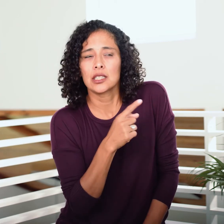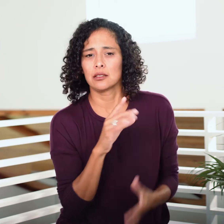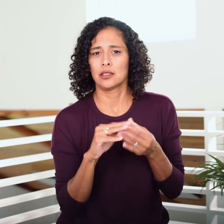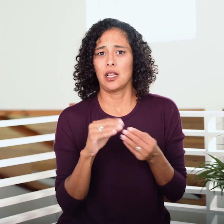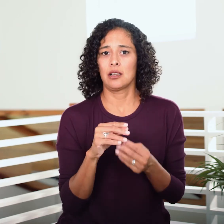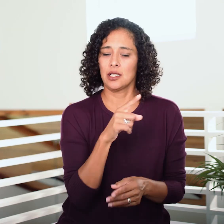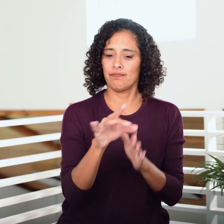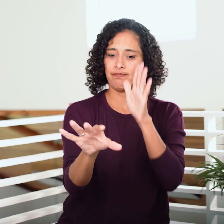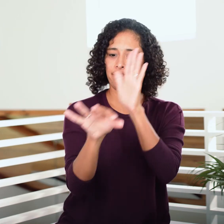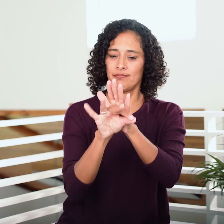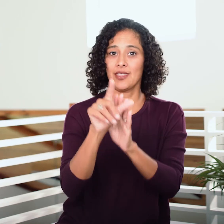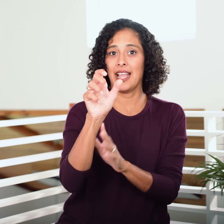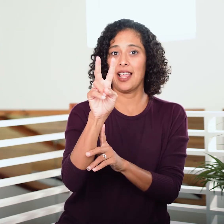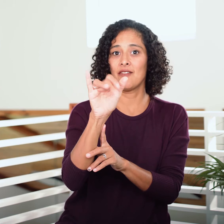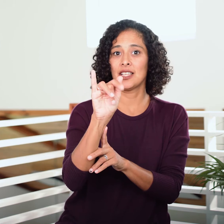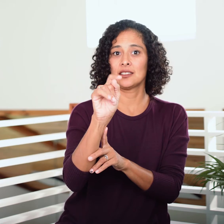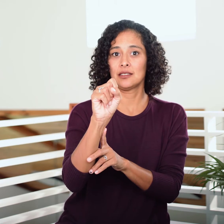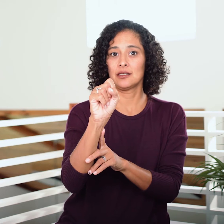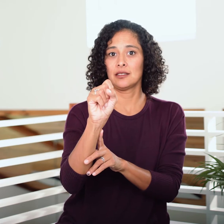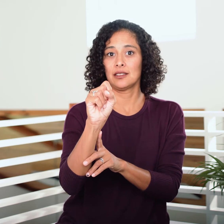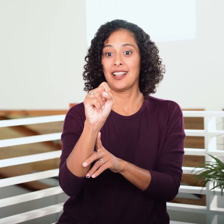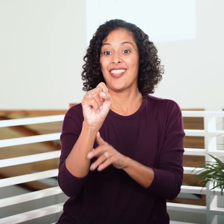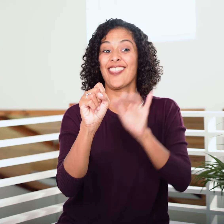He says He consecrated the Levites